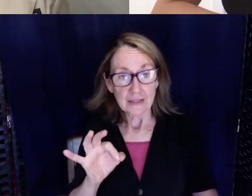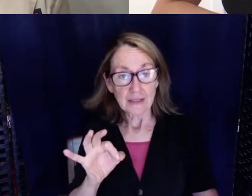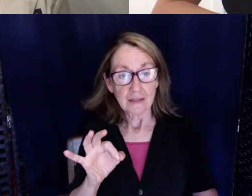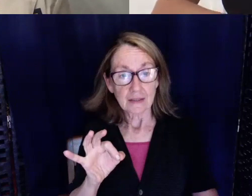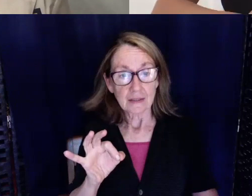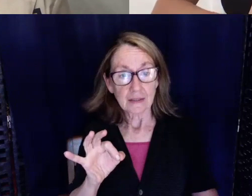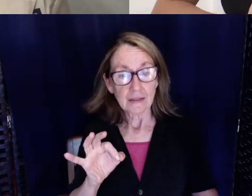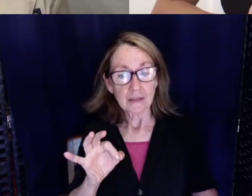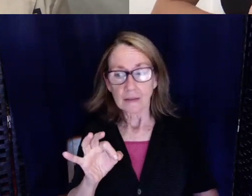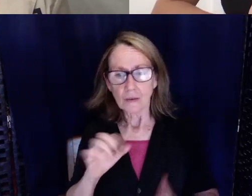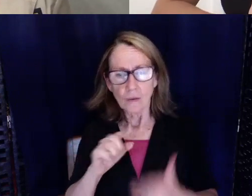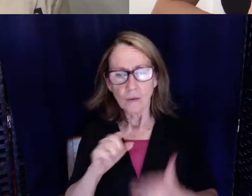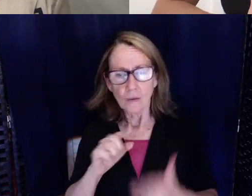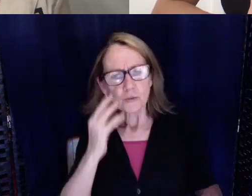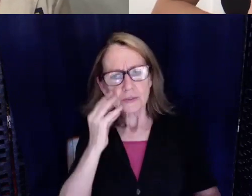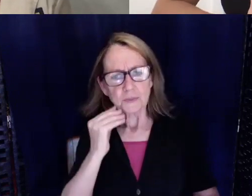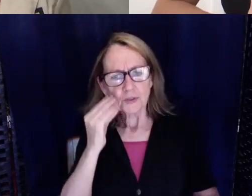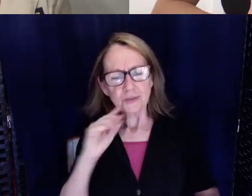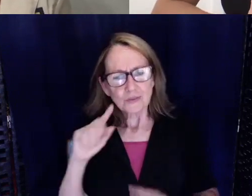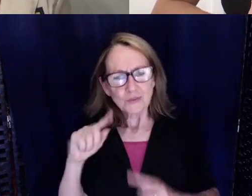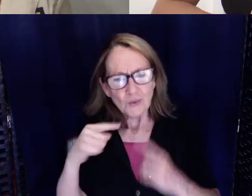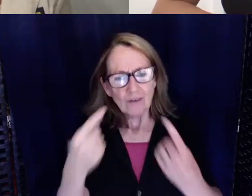what has been your experience so far at the hospital with